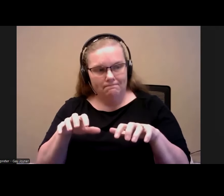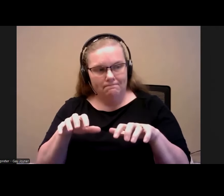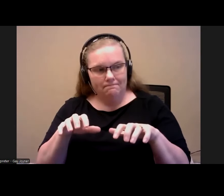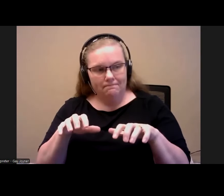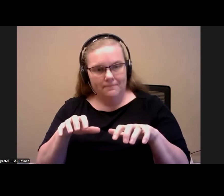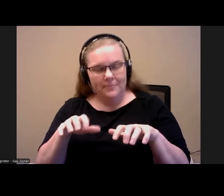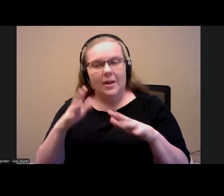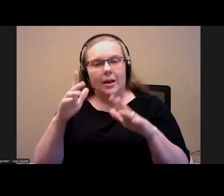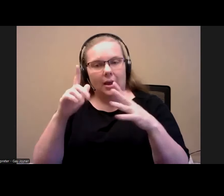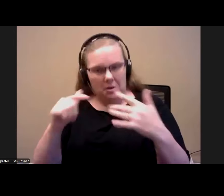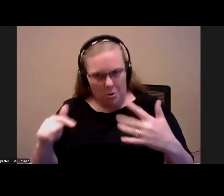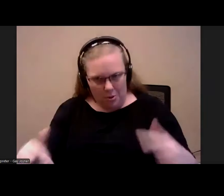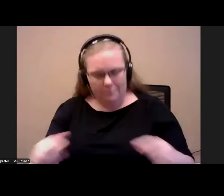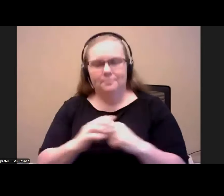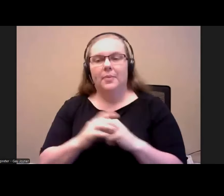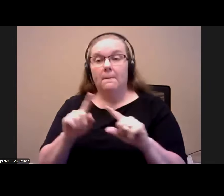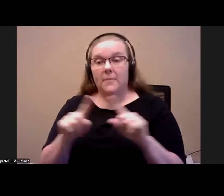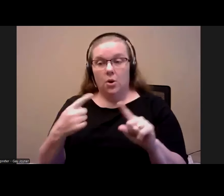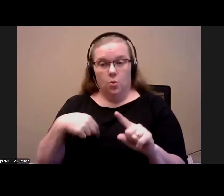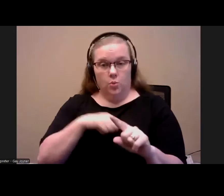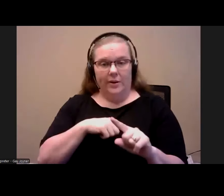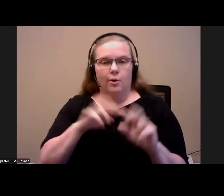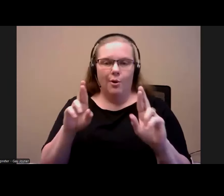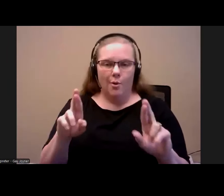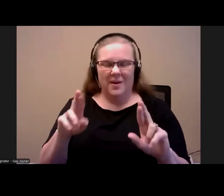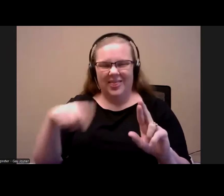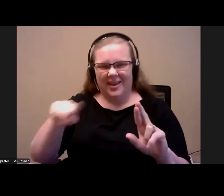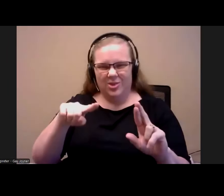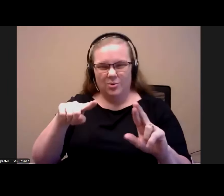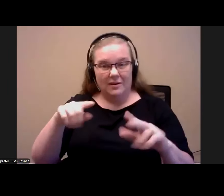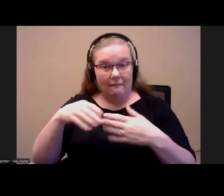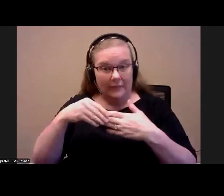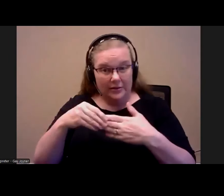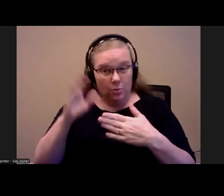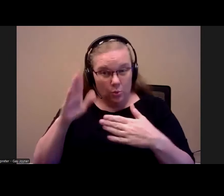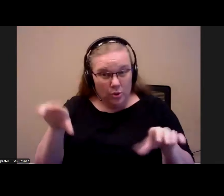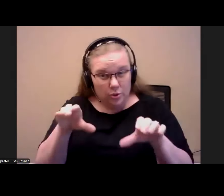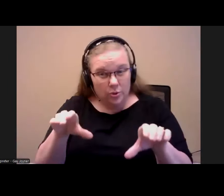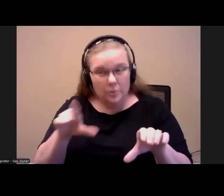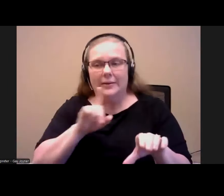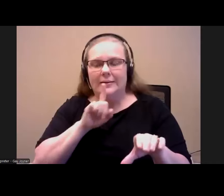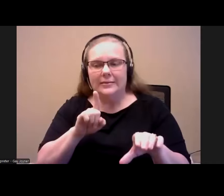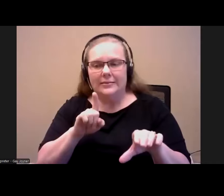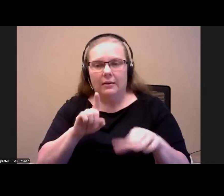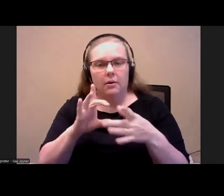(audio issues). But what we are helping -- hoping these flexibility's will do is unleash a new